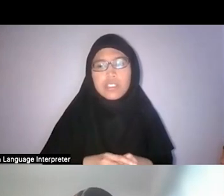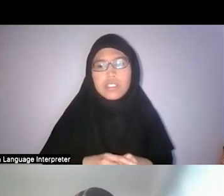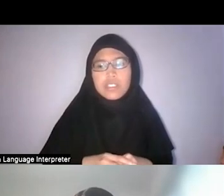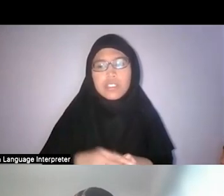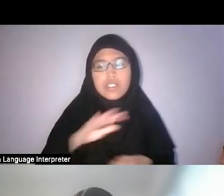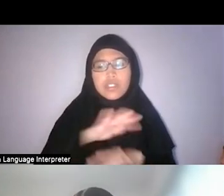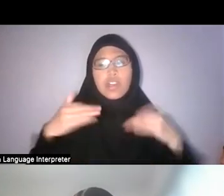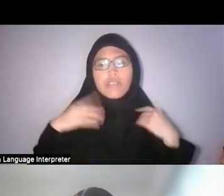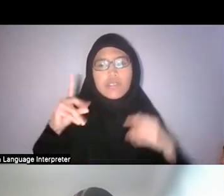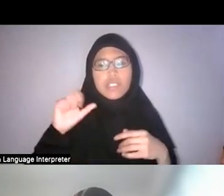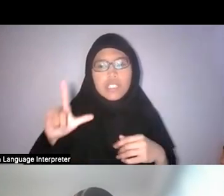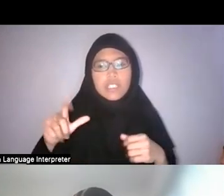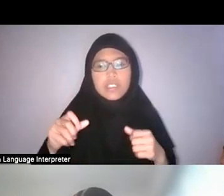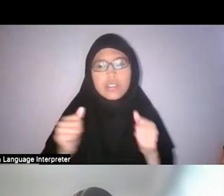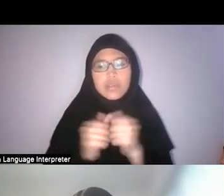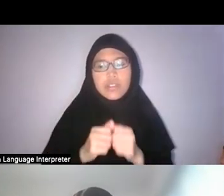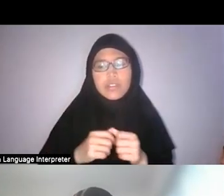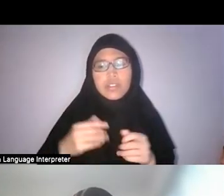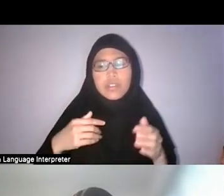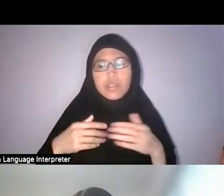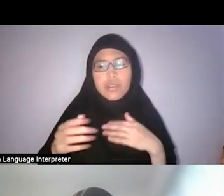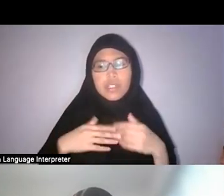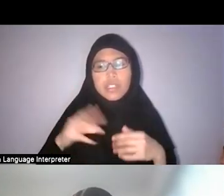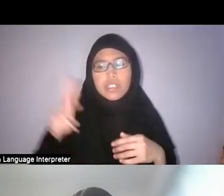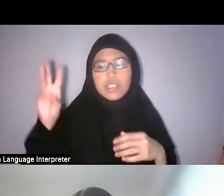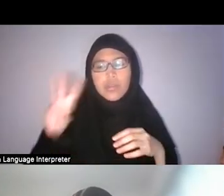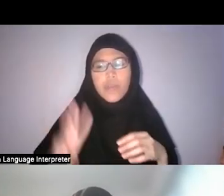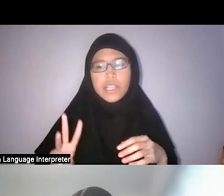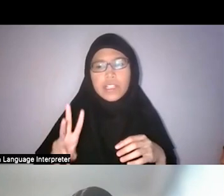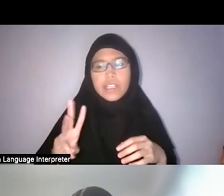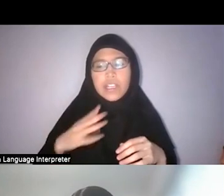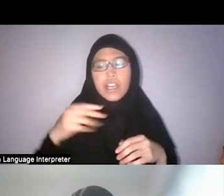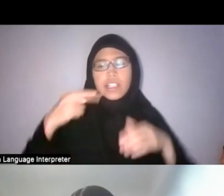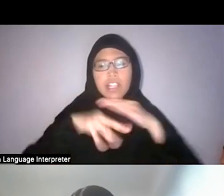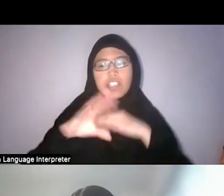you don’t have to deal so much with the weather and the natural conditions and things like that.